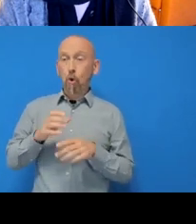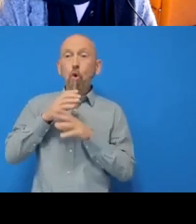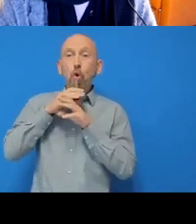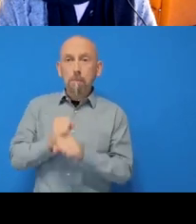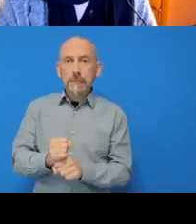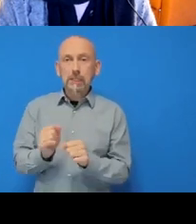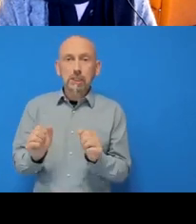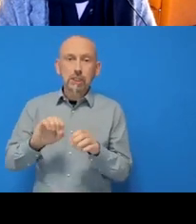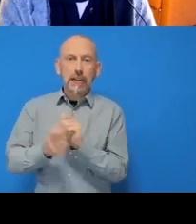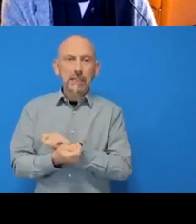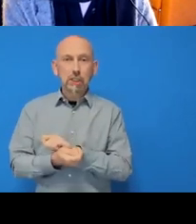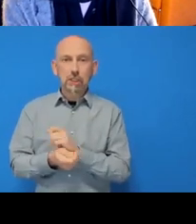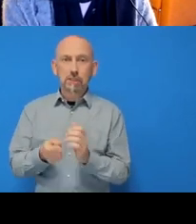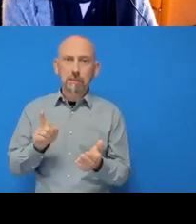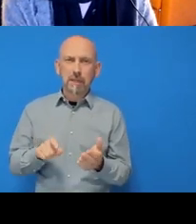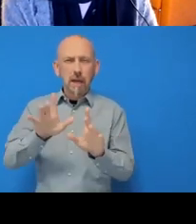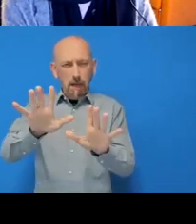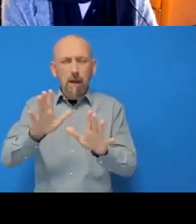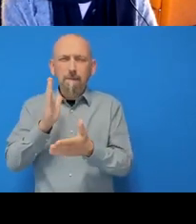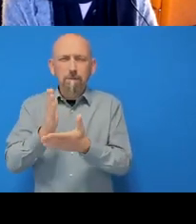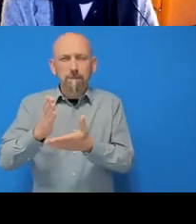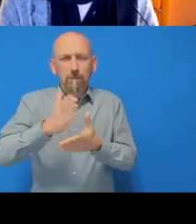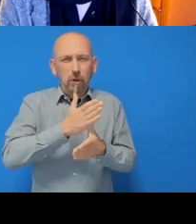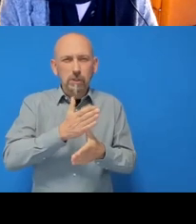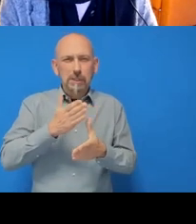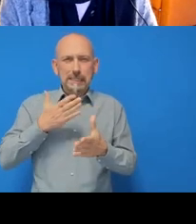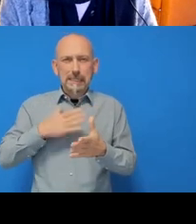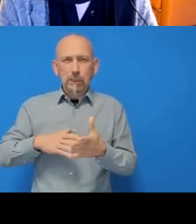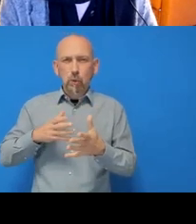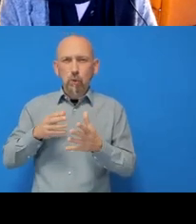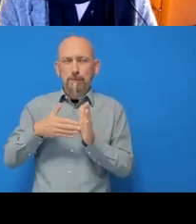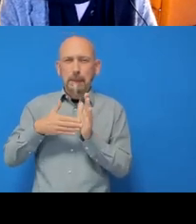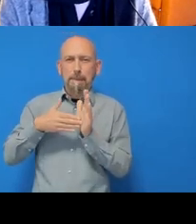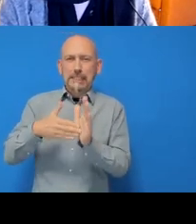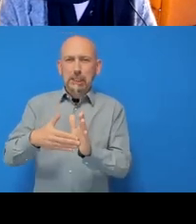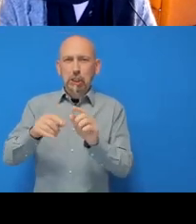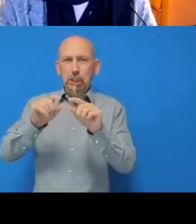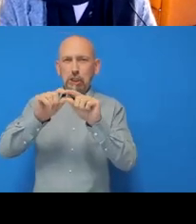I’m just going to add a little commit message here. So commit messages are really important,